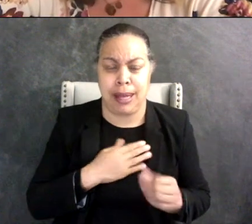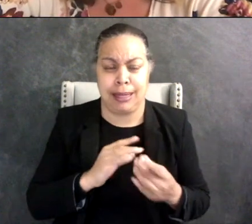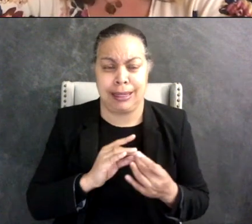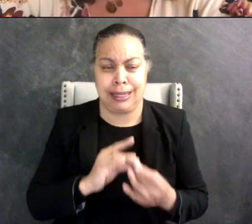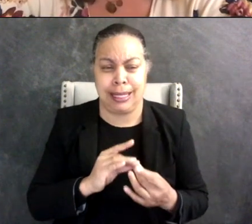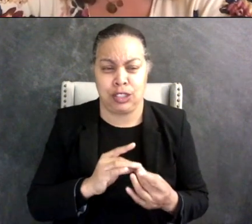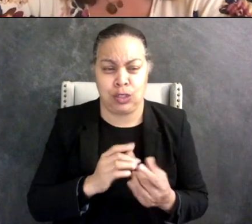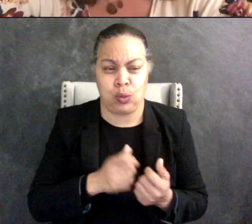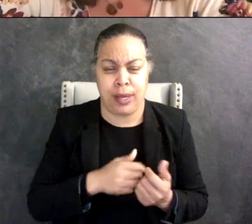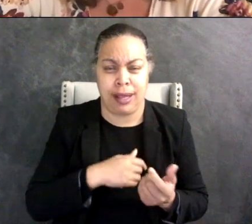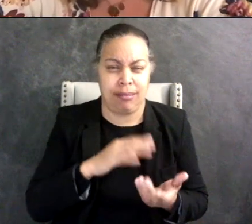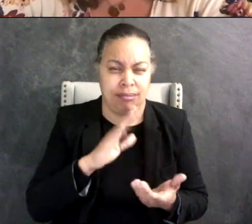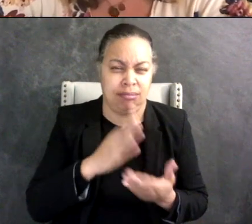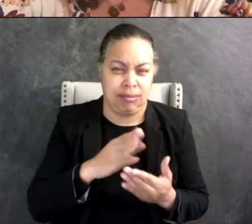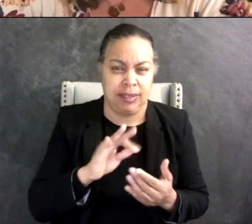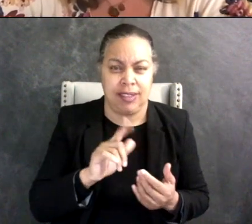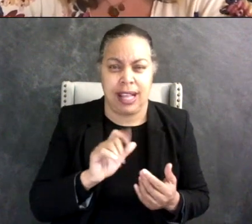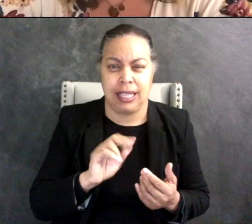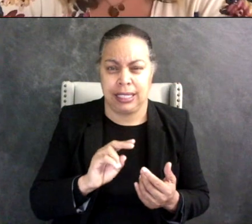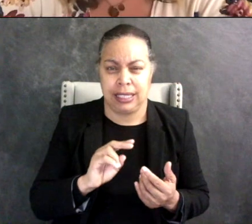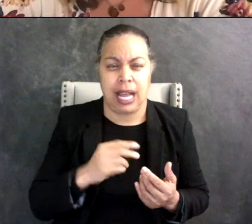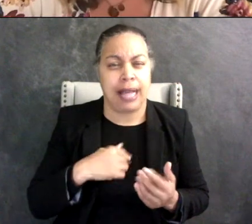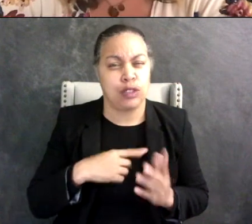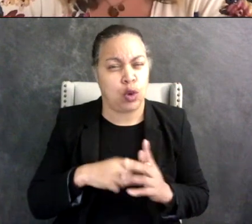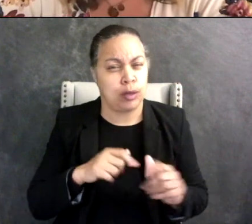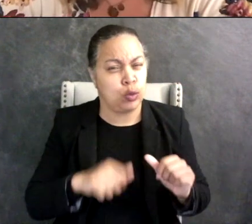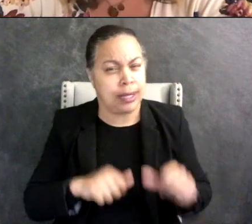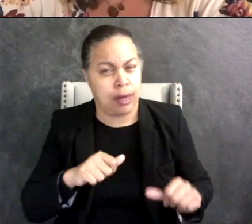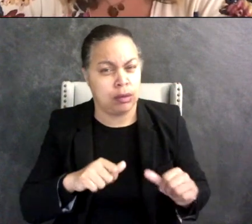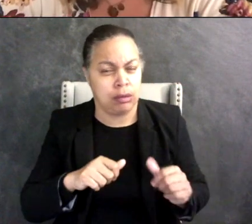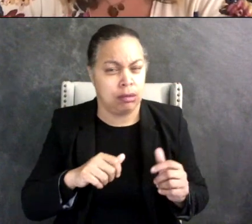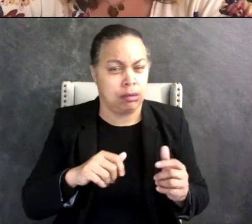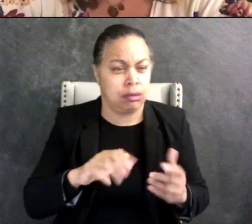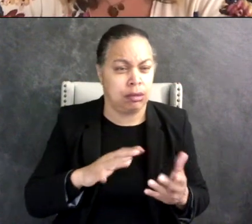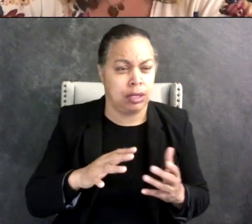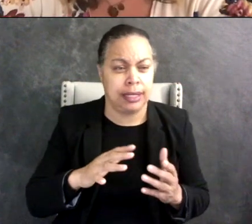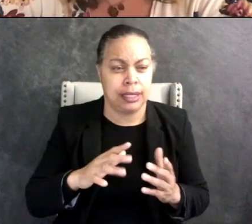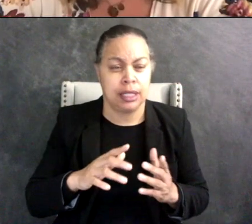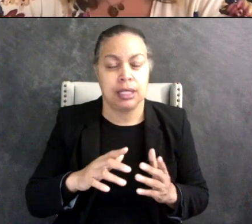was like it made me doubt that and it's kind of like crappy that that happened but